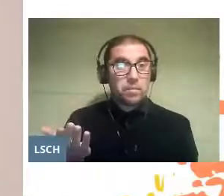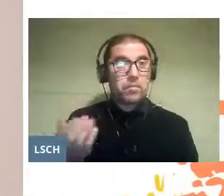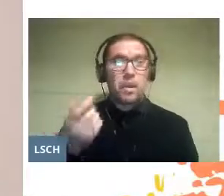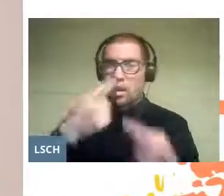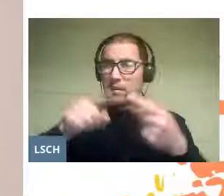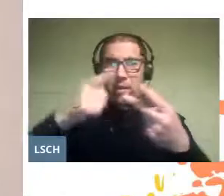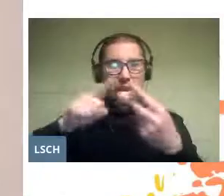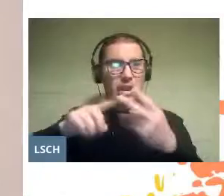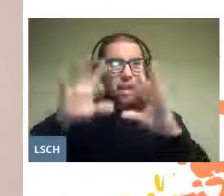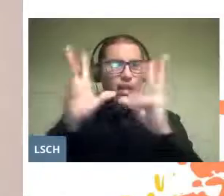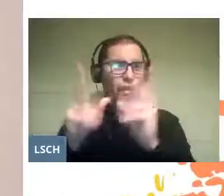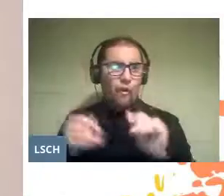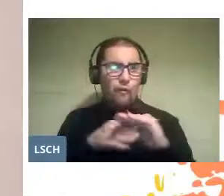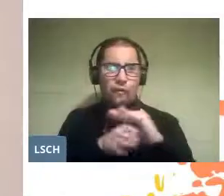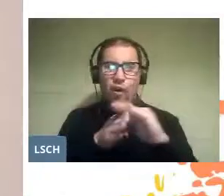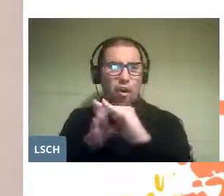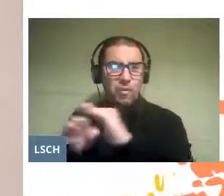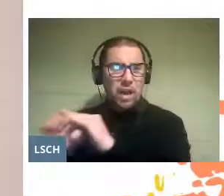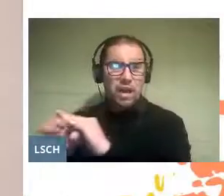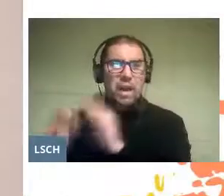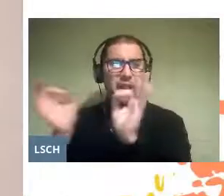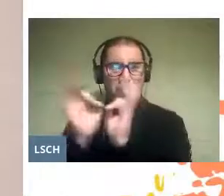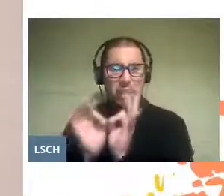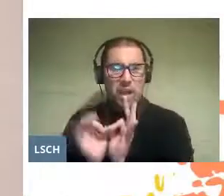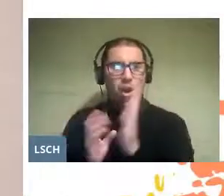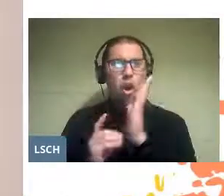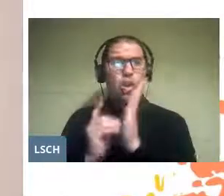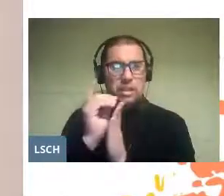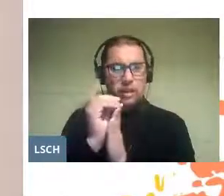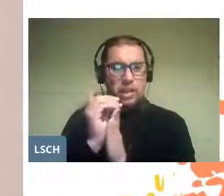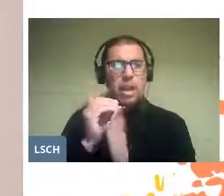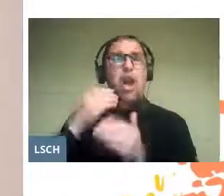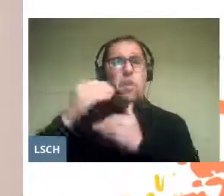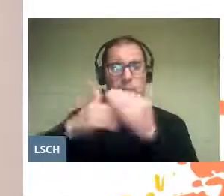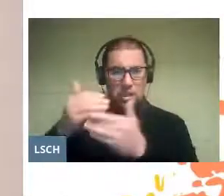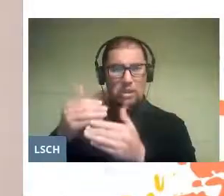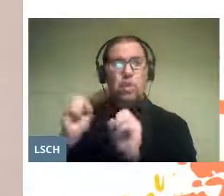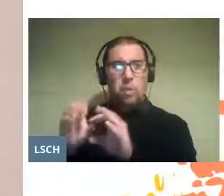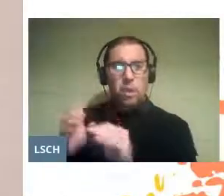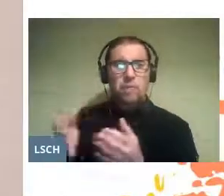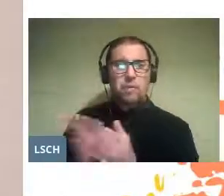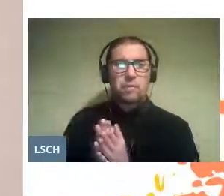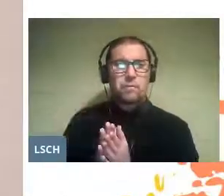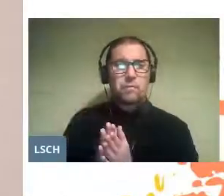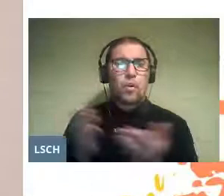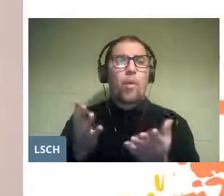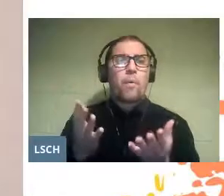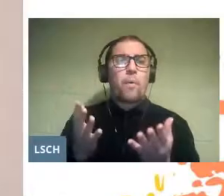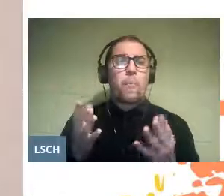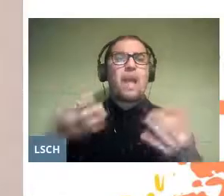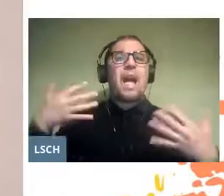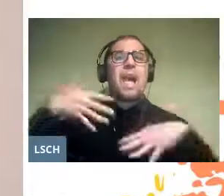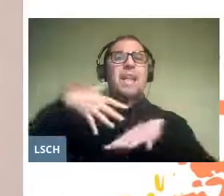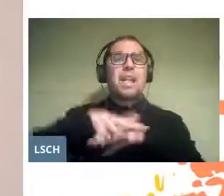that allow them to be addressed and developed in the educational process in an integrated way.